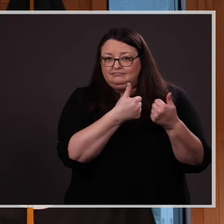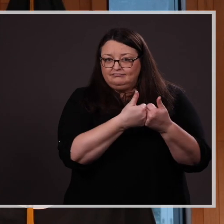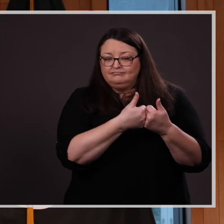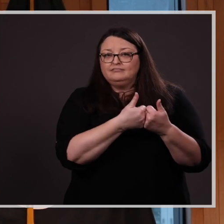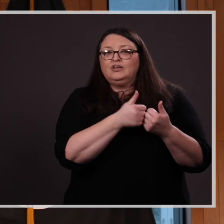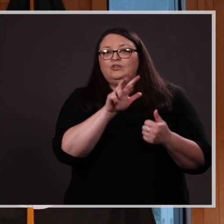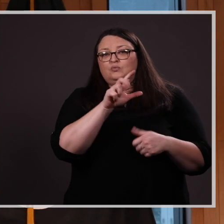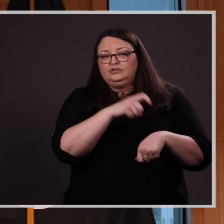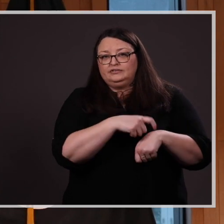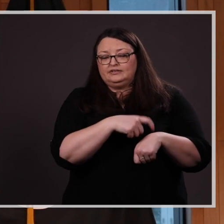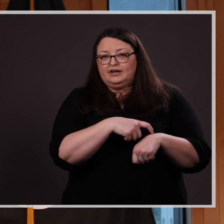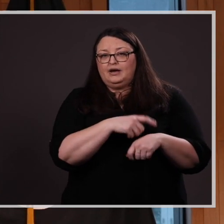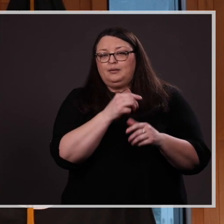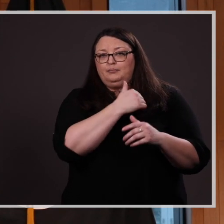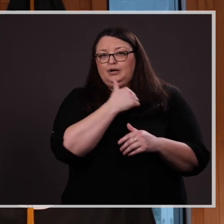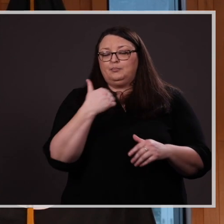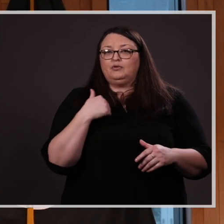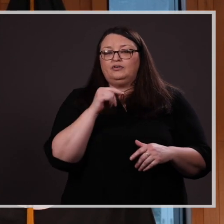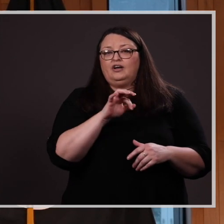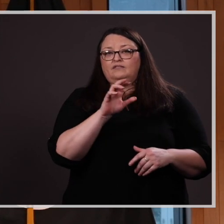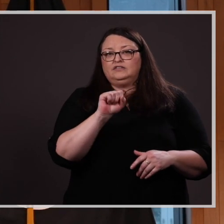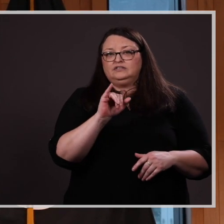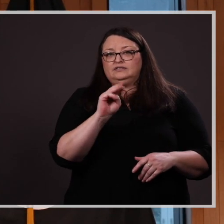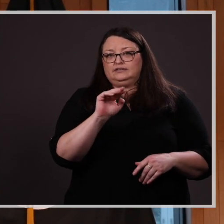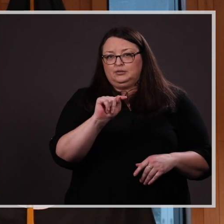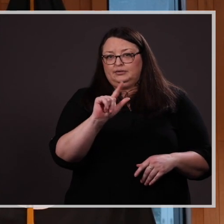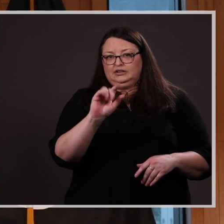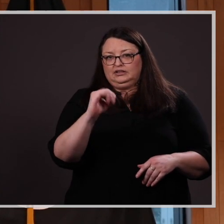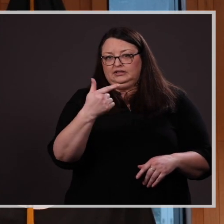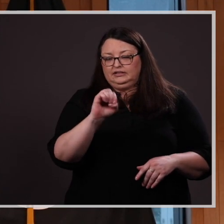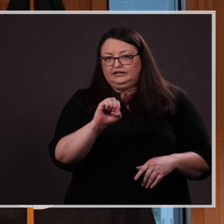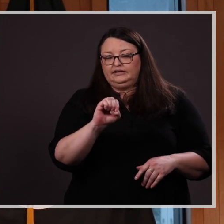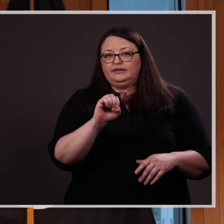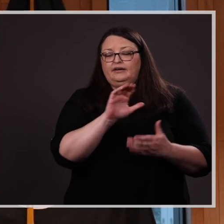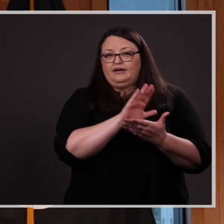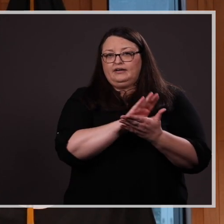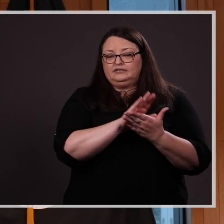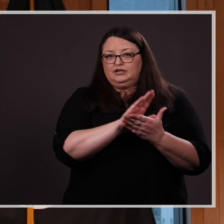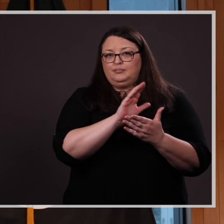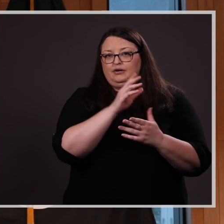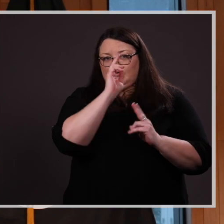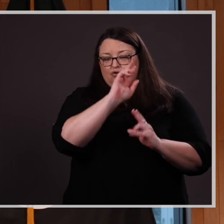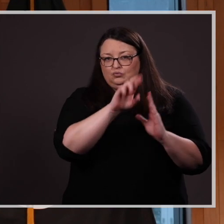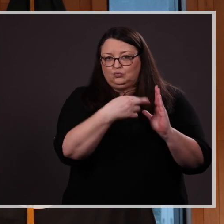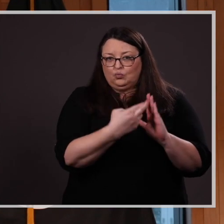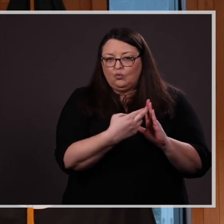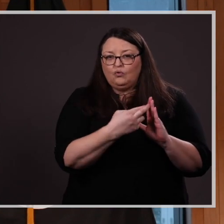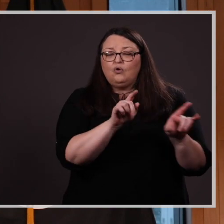Academic Honor Roll and was named to the Summit League Commissioner’s List of Academic Excellence